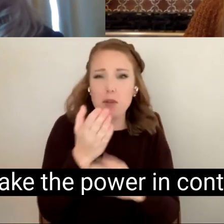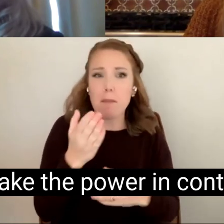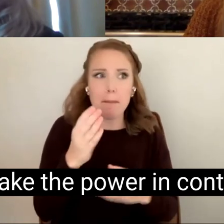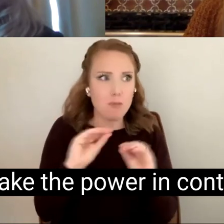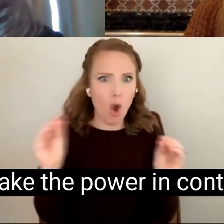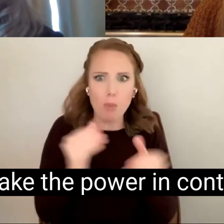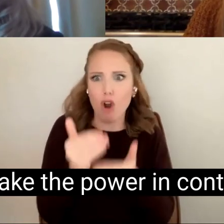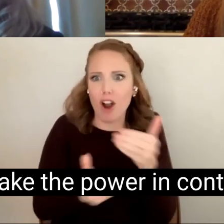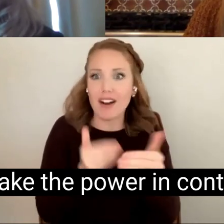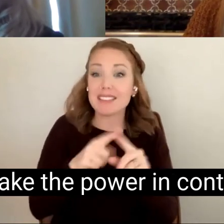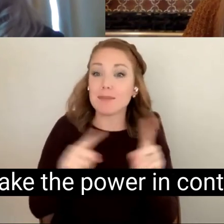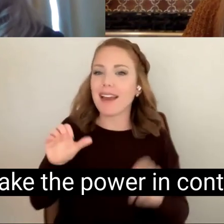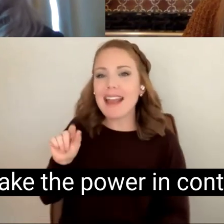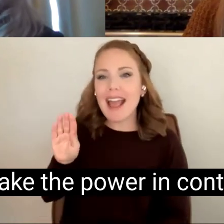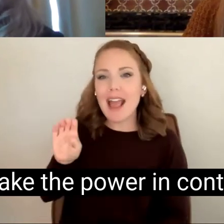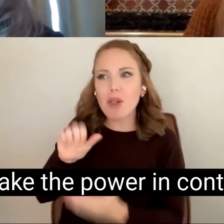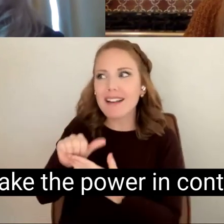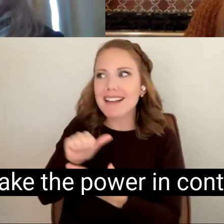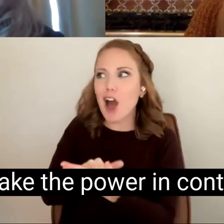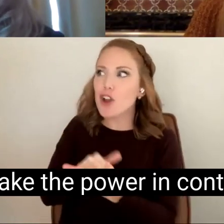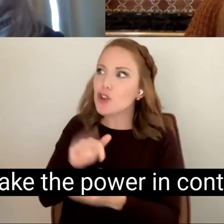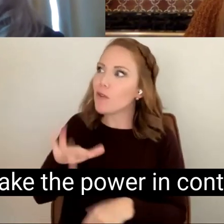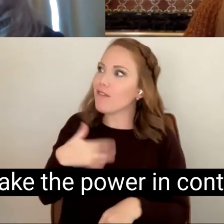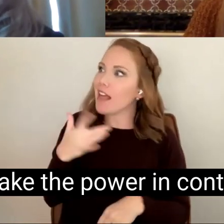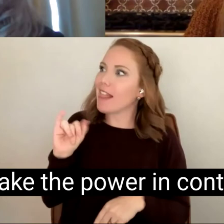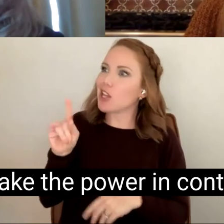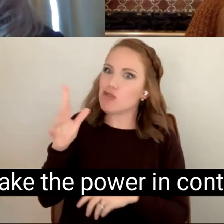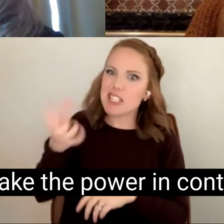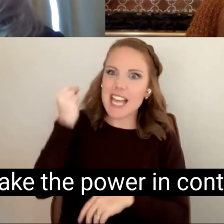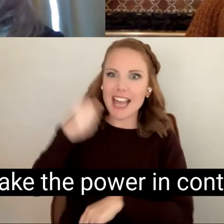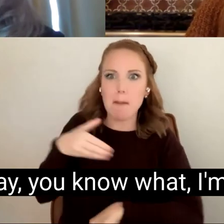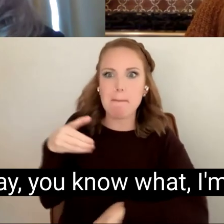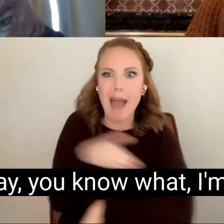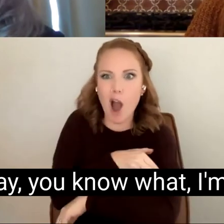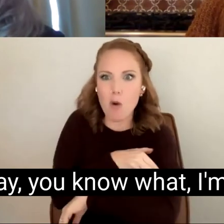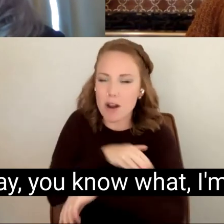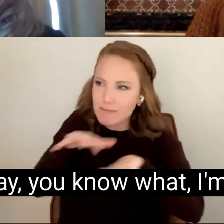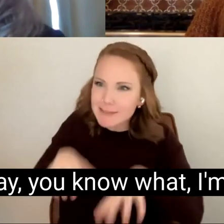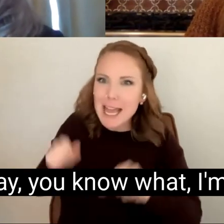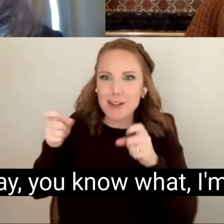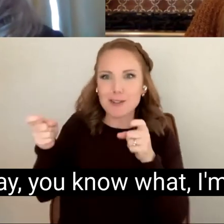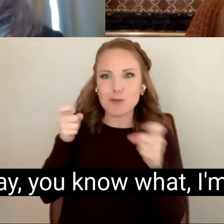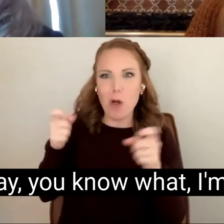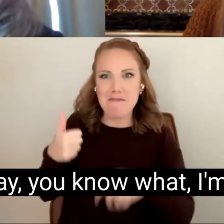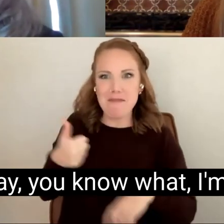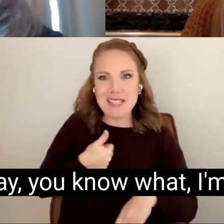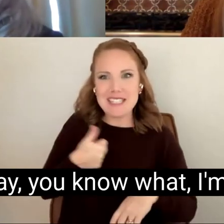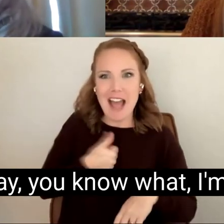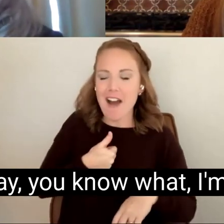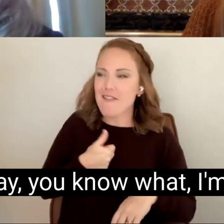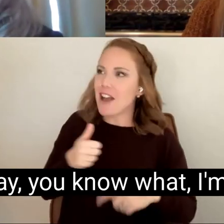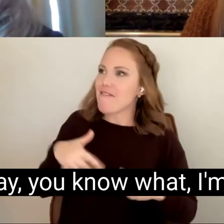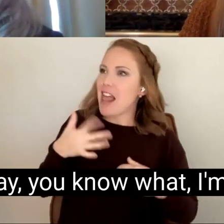logic to take the power in control of it. And just say, you know what, I'm going to